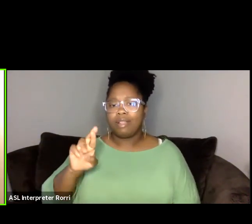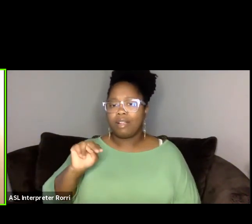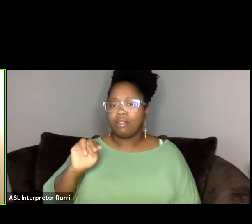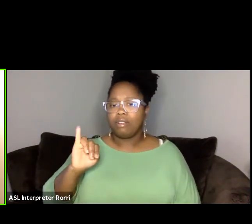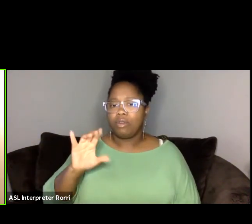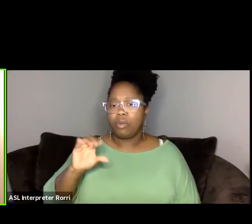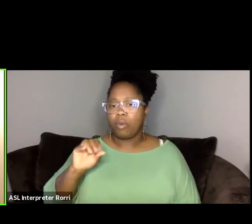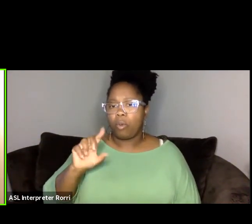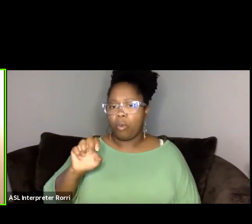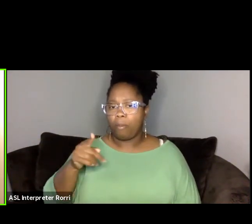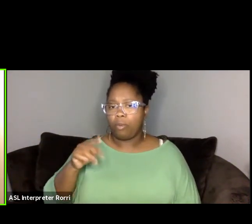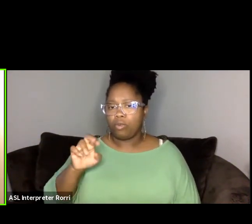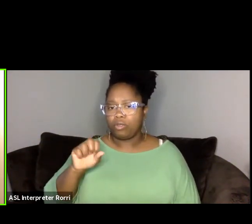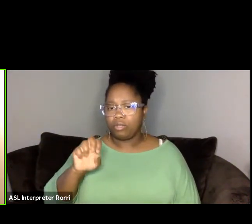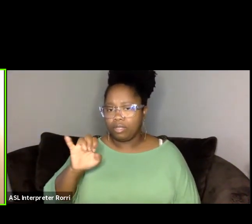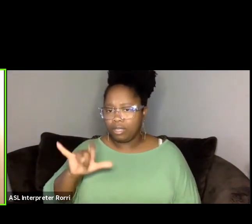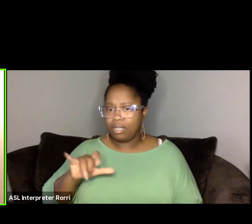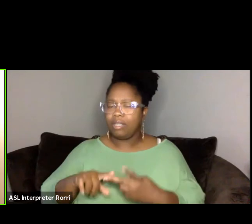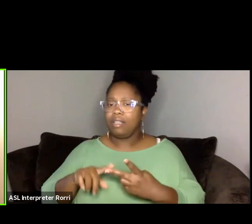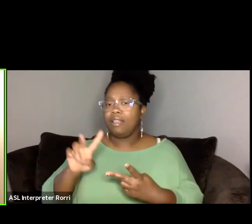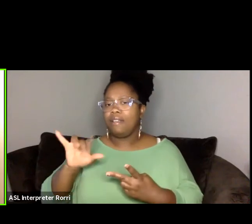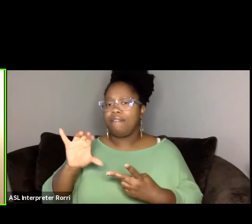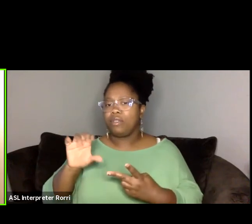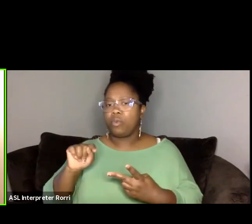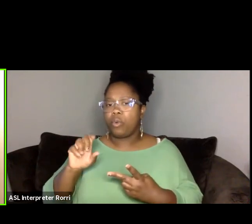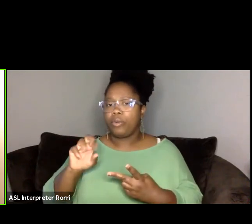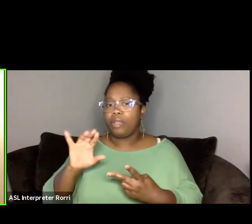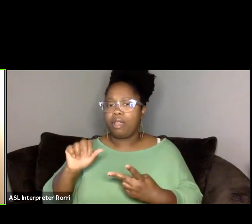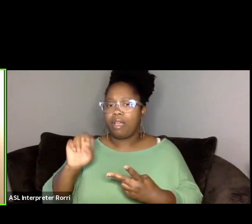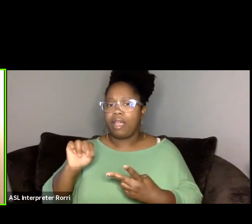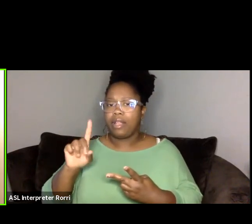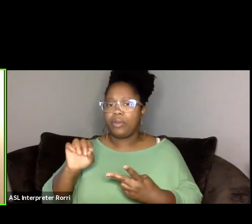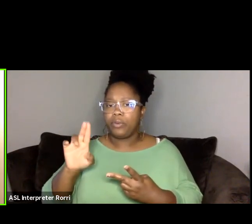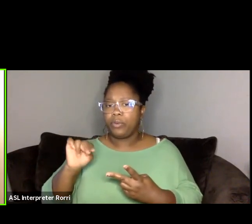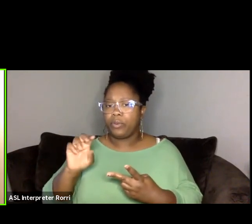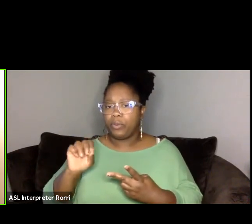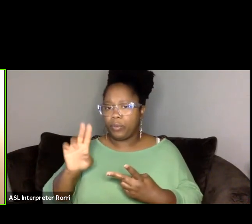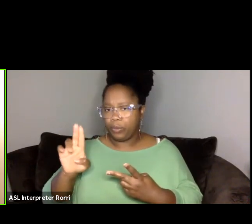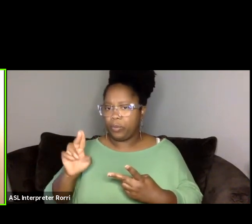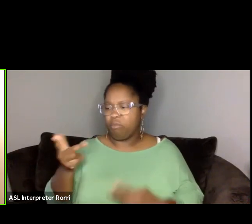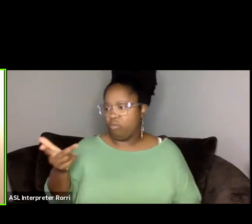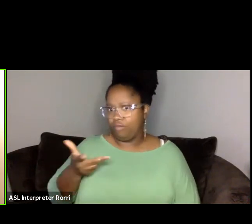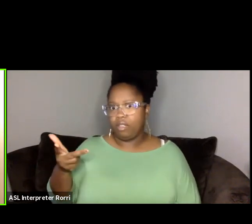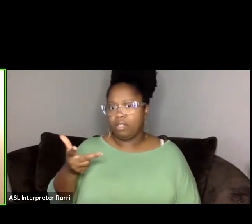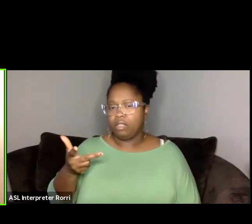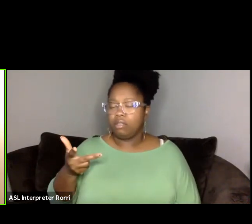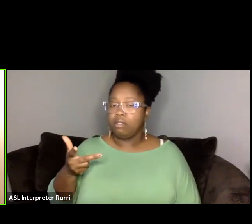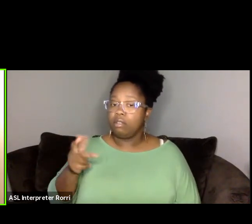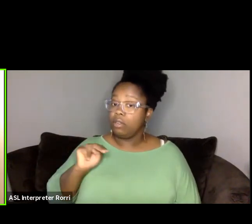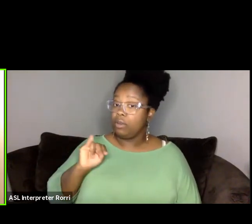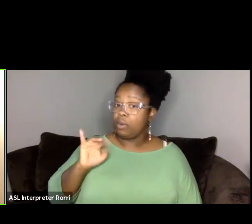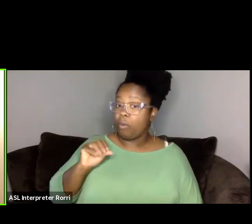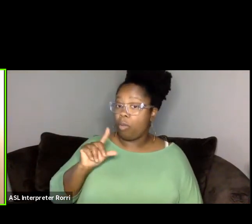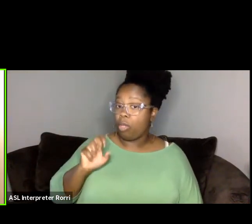and also Victoria Ndounou. We essentially, Nicole and I are both artists,